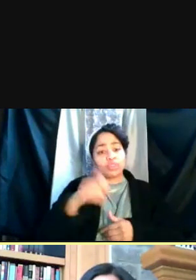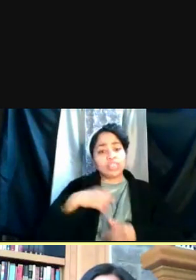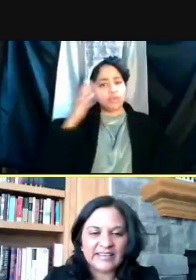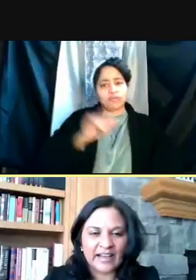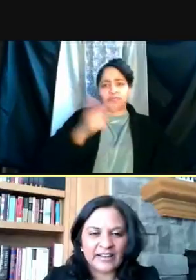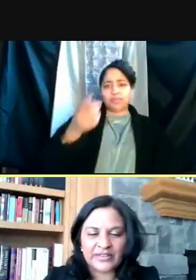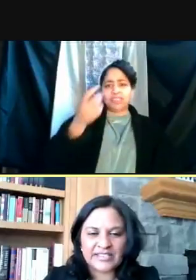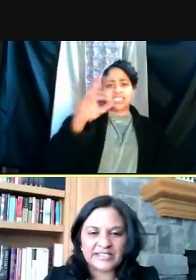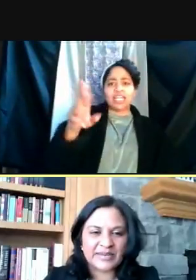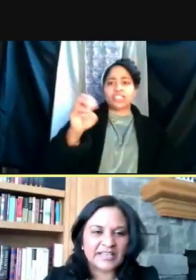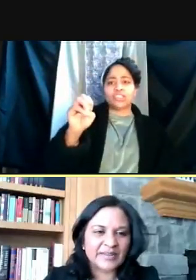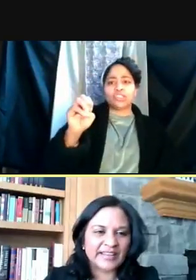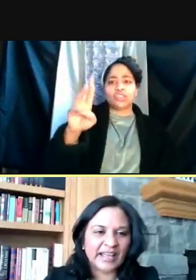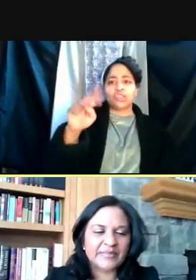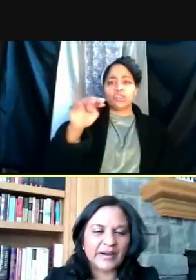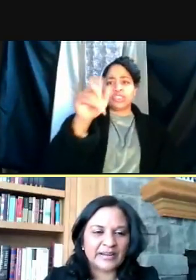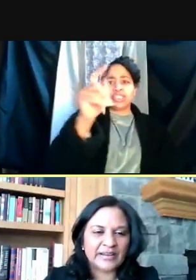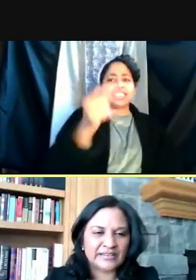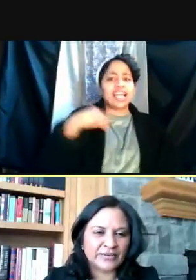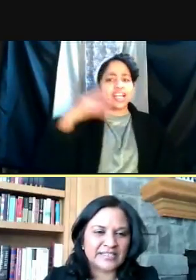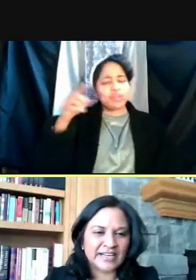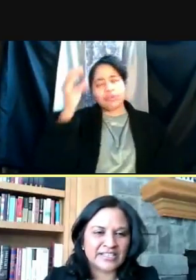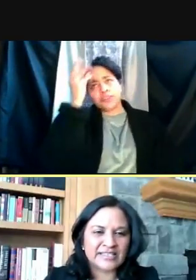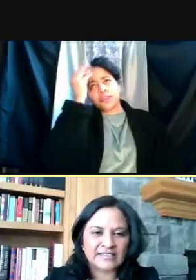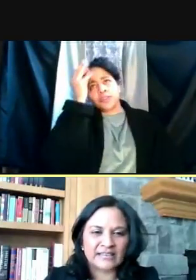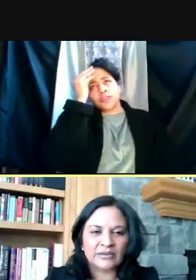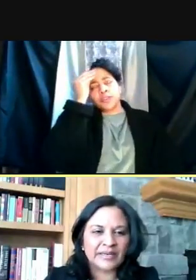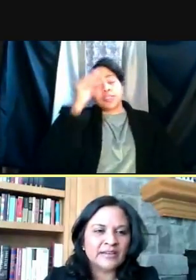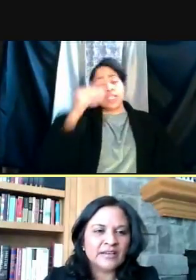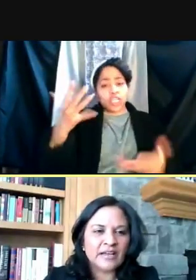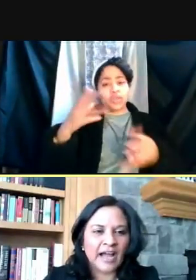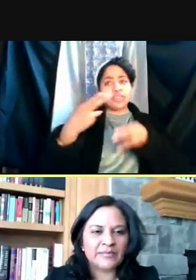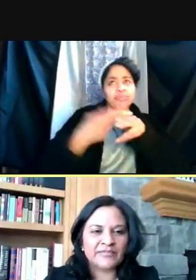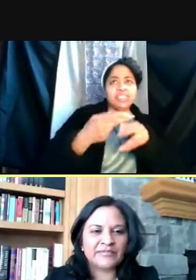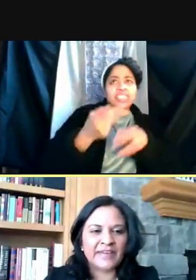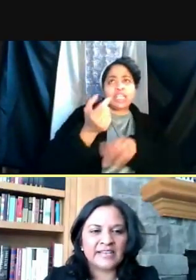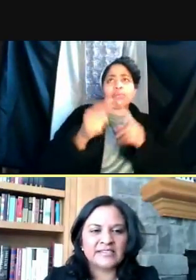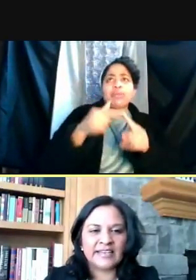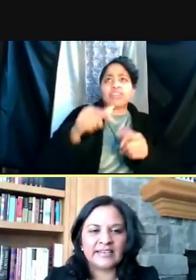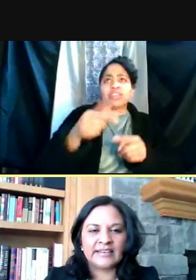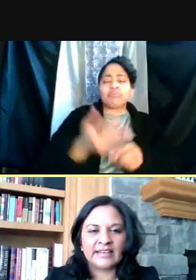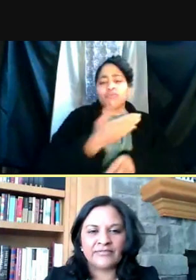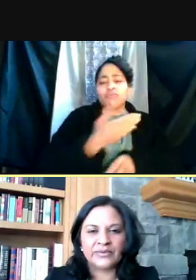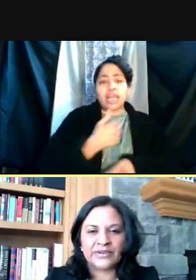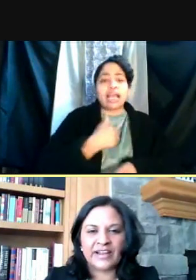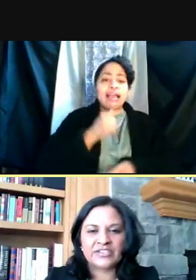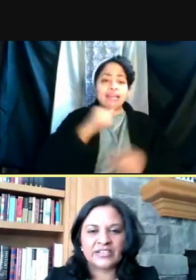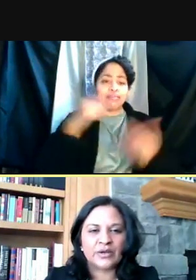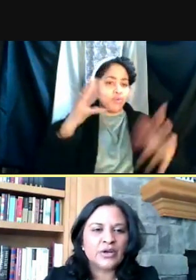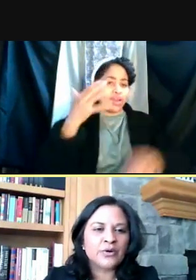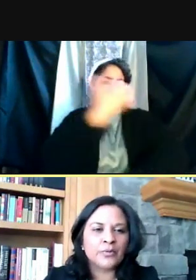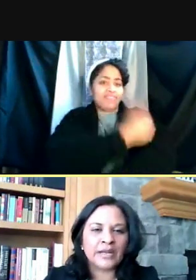and I know this is something he's been thinking about and he sort of touched on this a little bit. "I am vaccinated and I flew internationally,